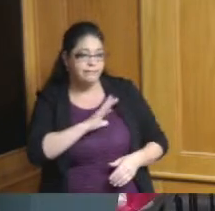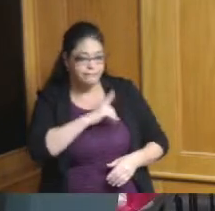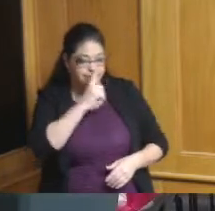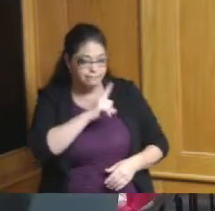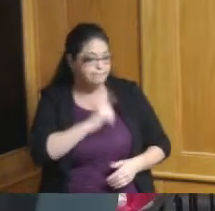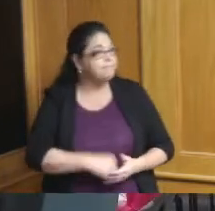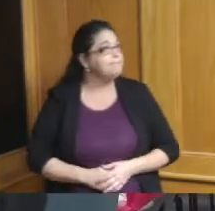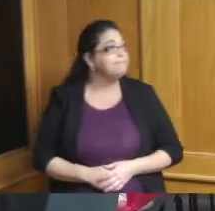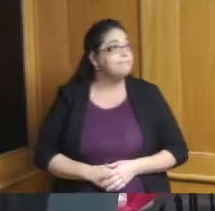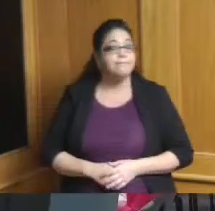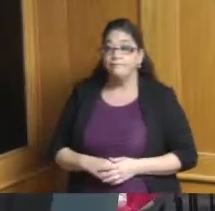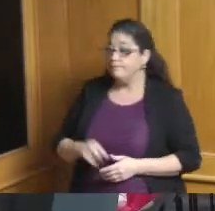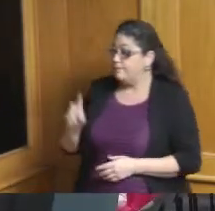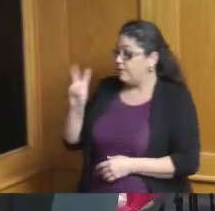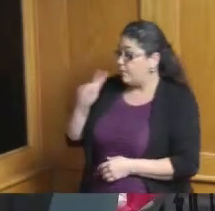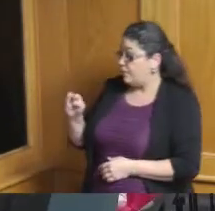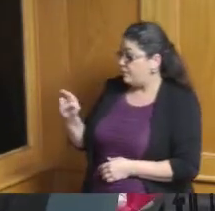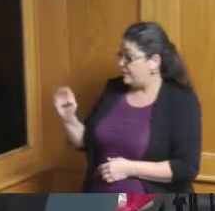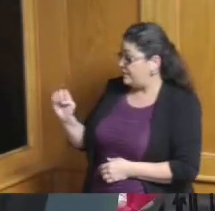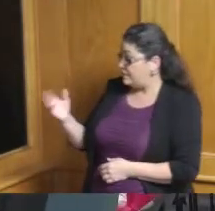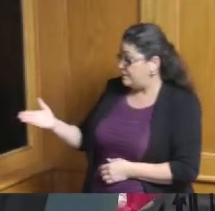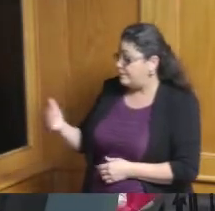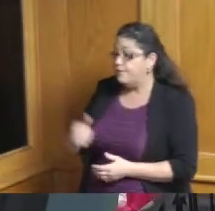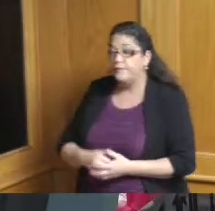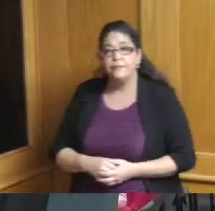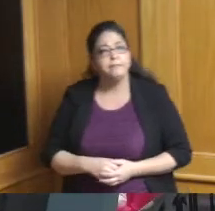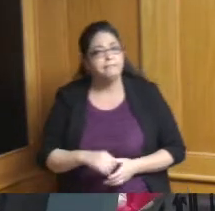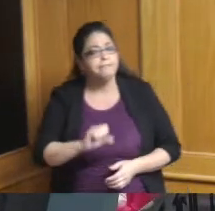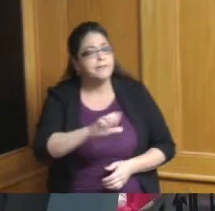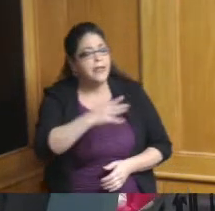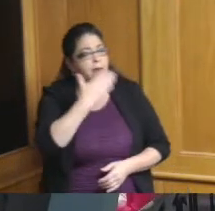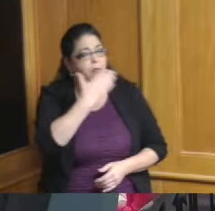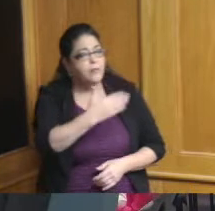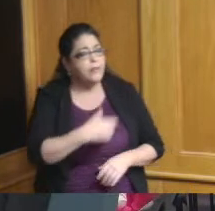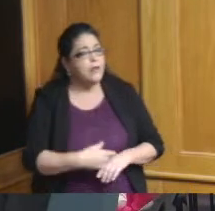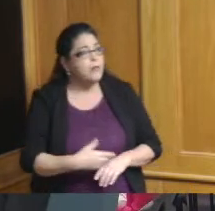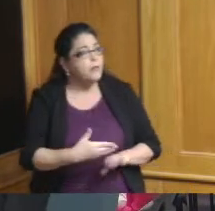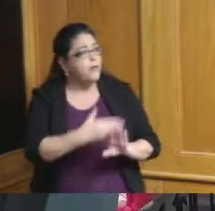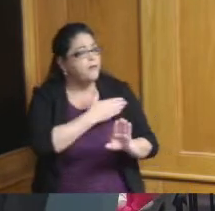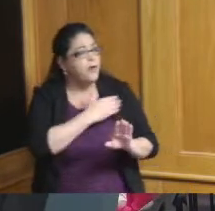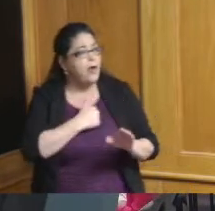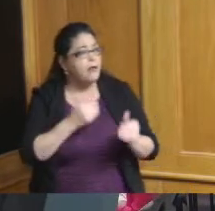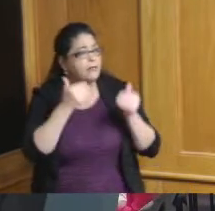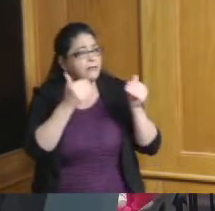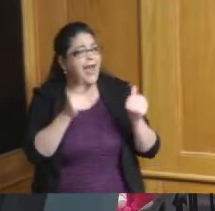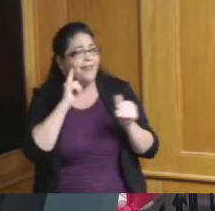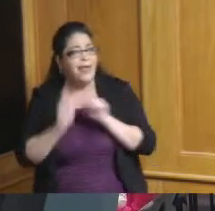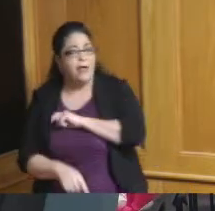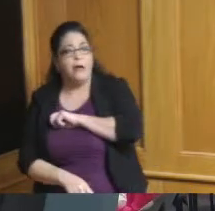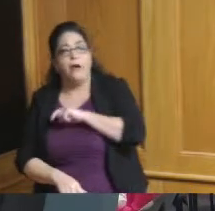Vice President Reece yes before I maybe might go it might go to Jeff as well before